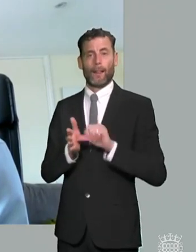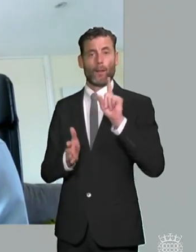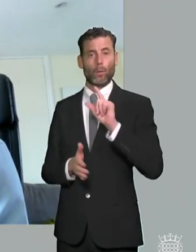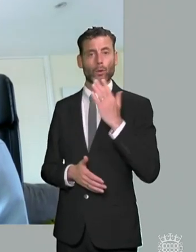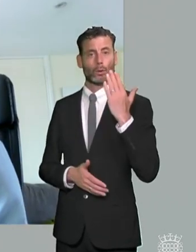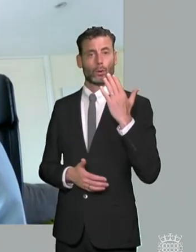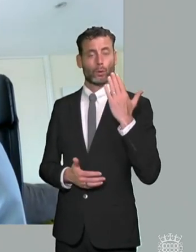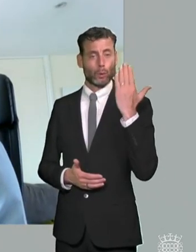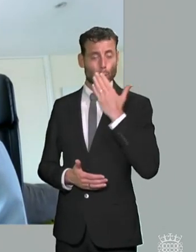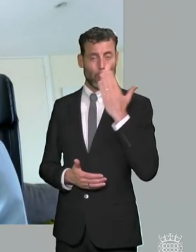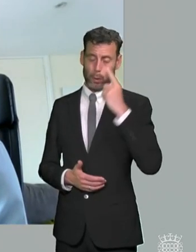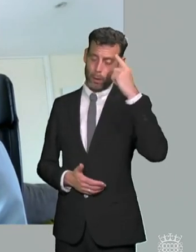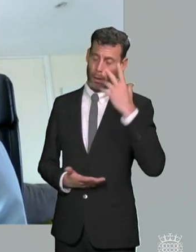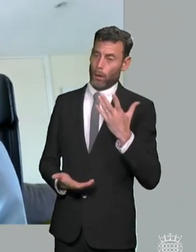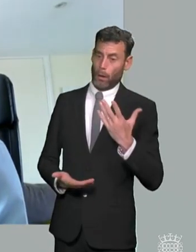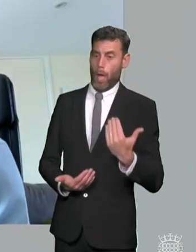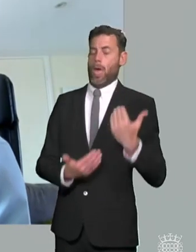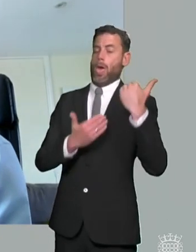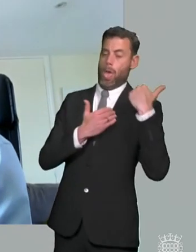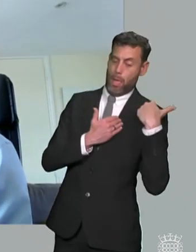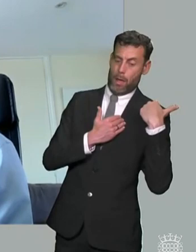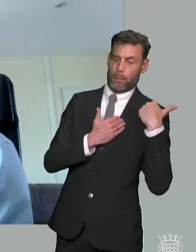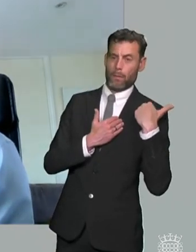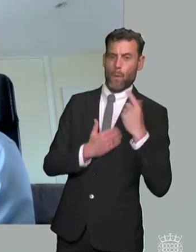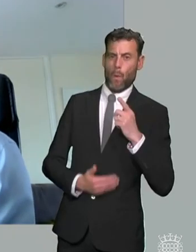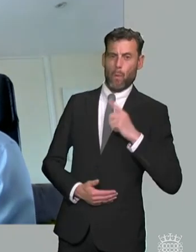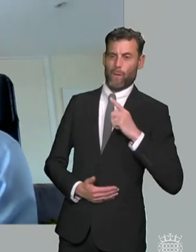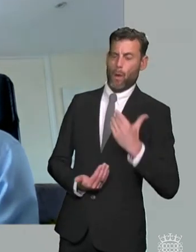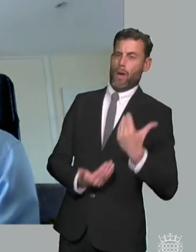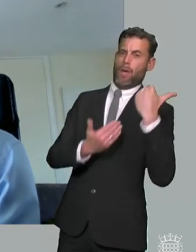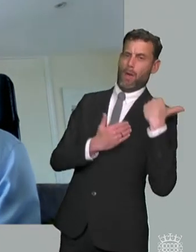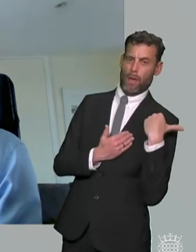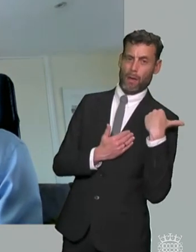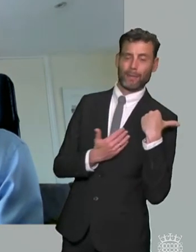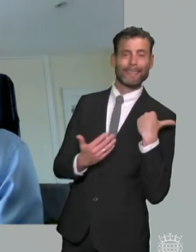the biggest issues we've got with the current sc nd system and i think it's very important